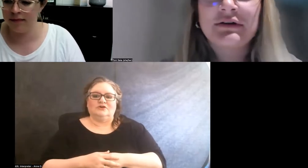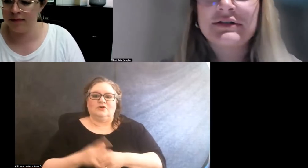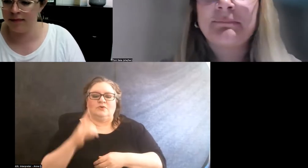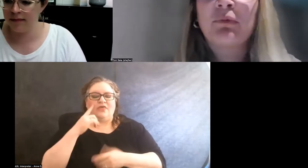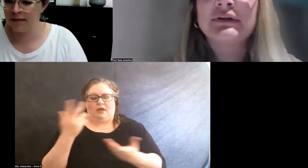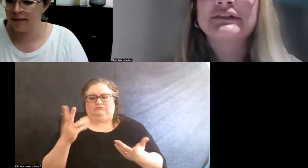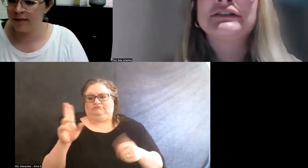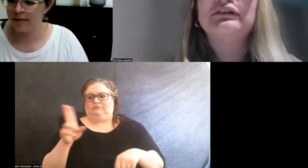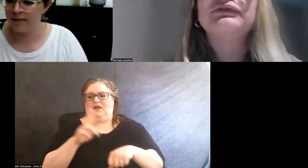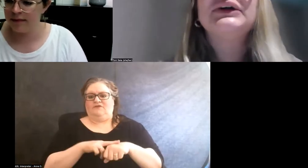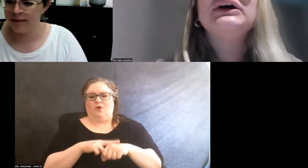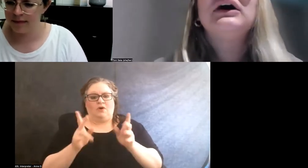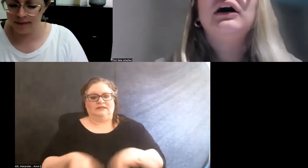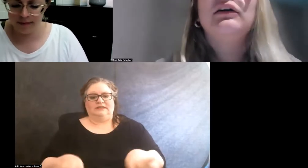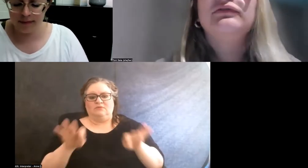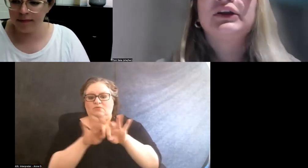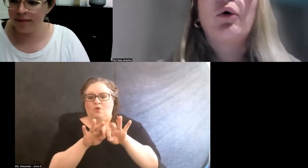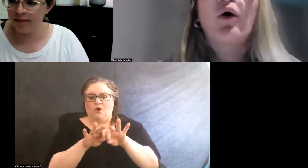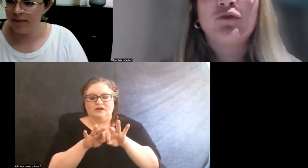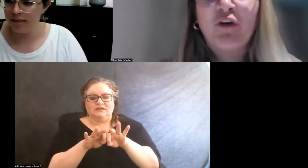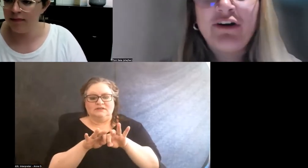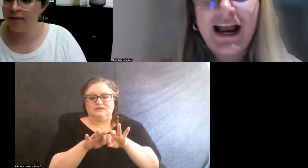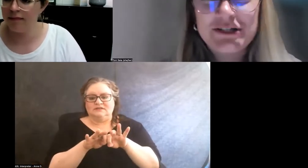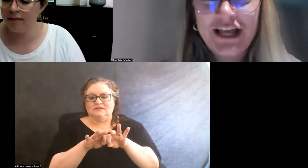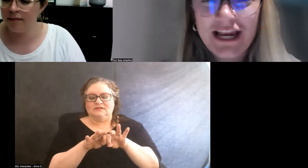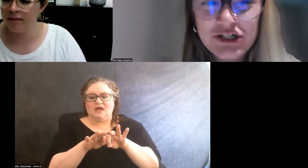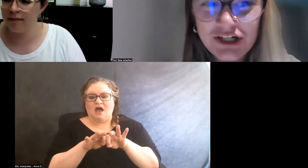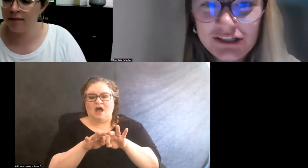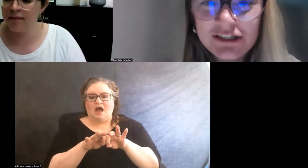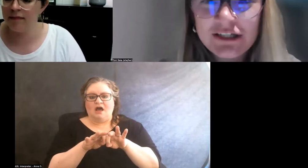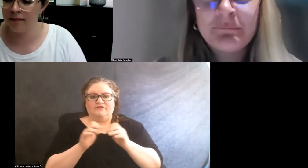there's importance of, you know, overt education,